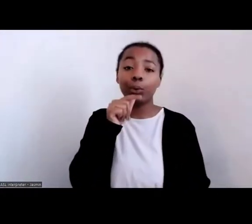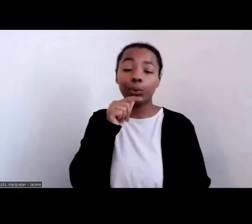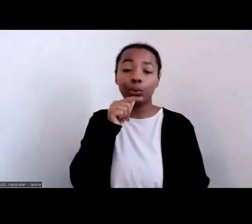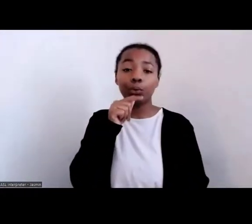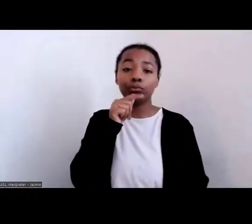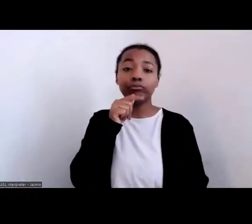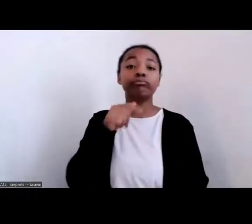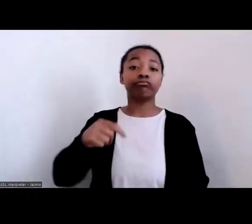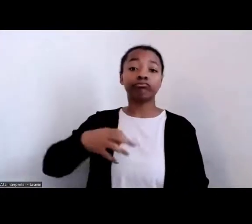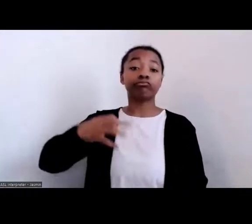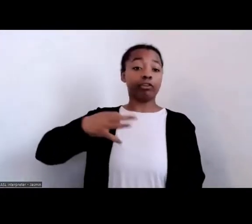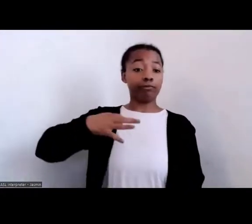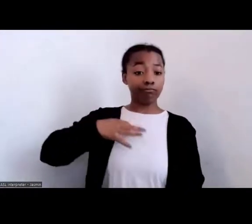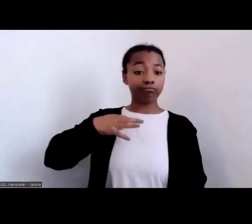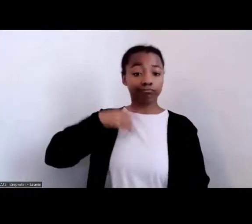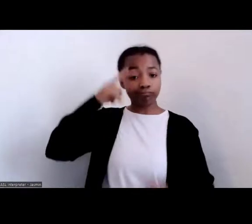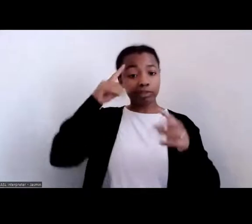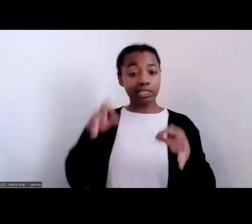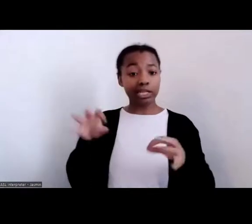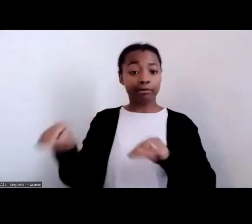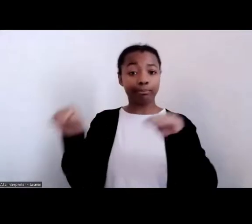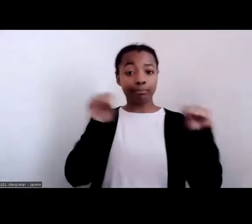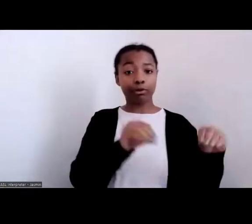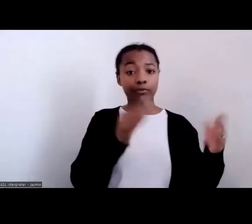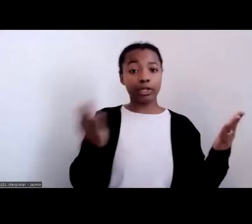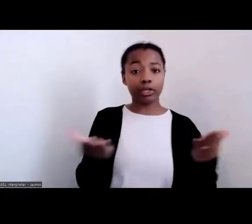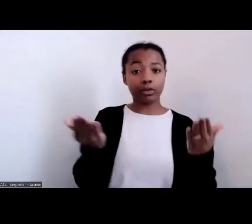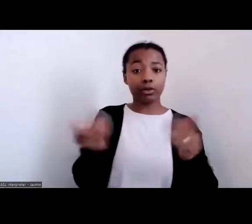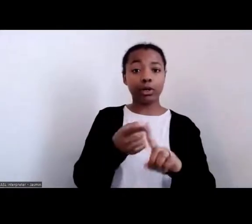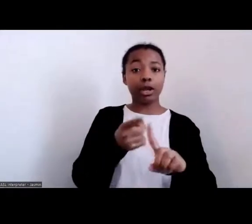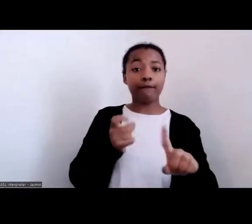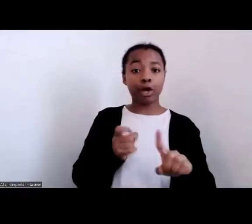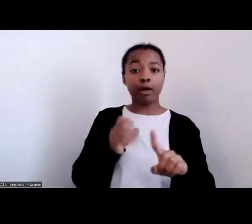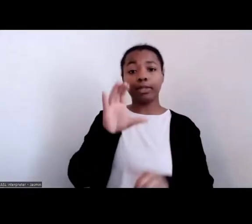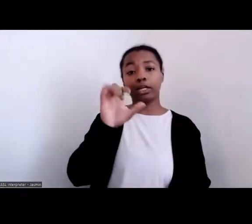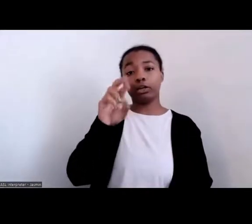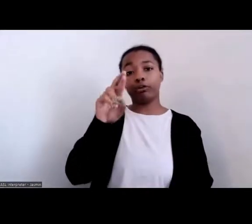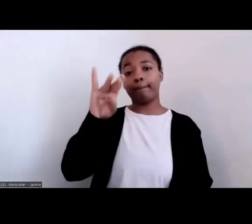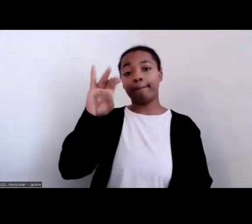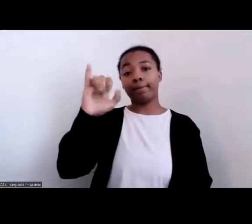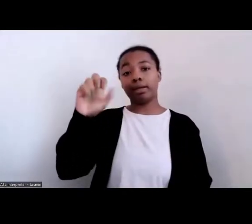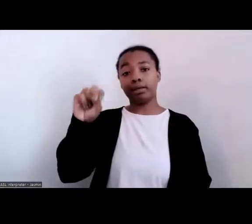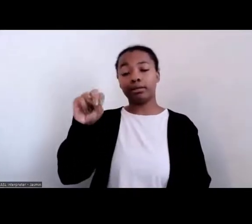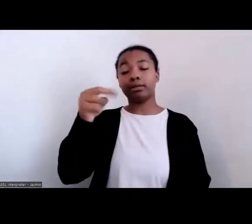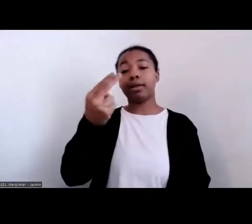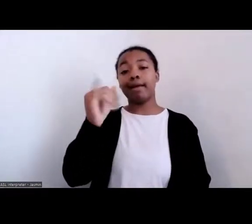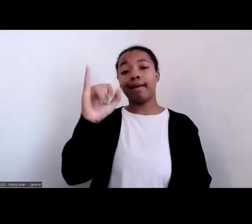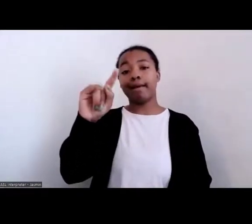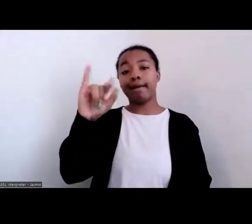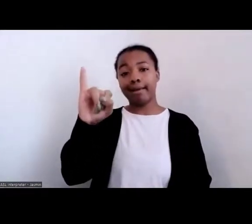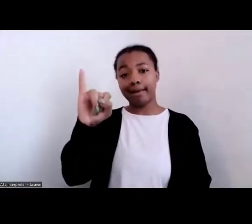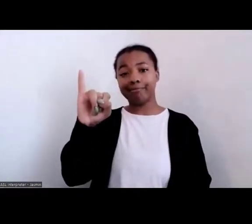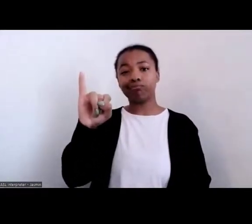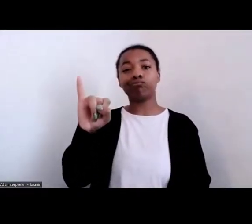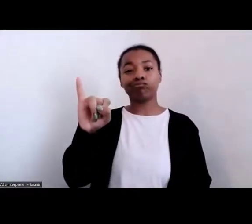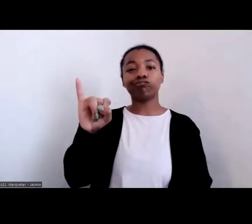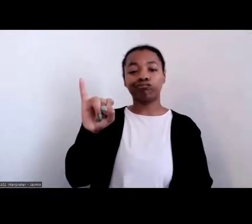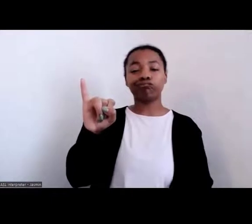So either from the Caribbean, from Haiti, from a number of other parts of the African continent.